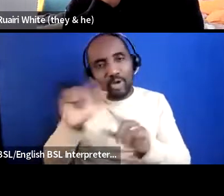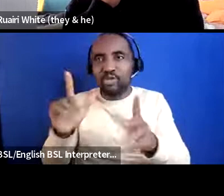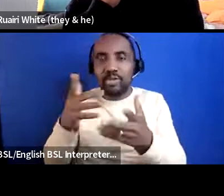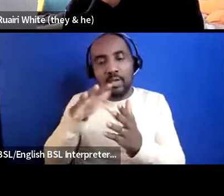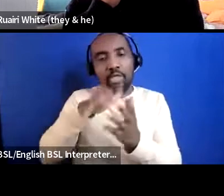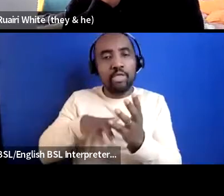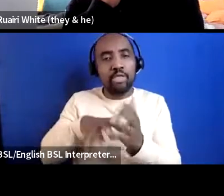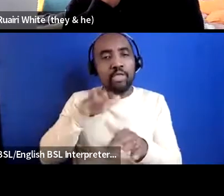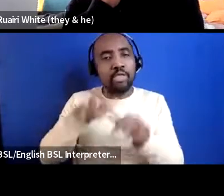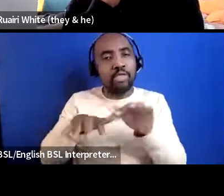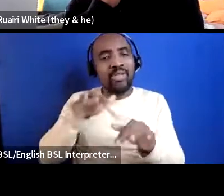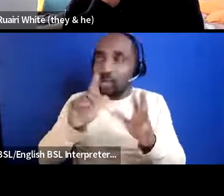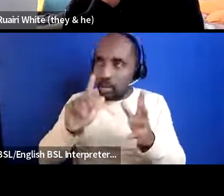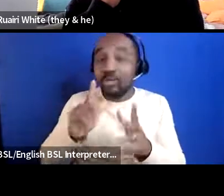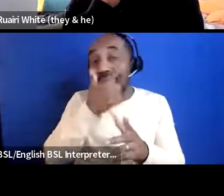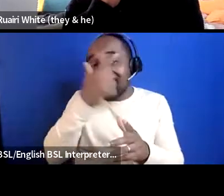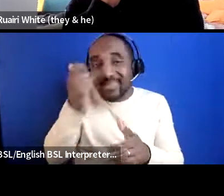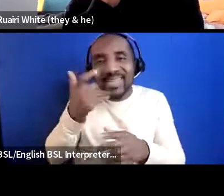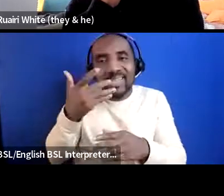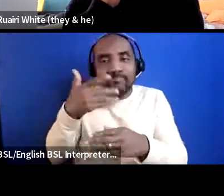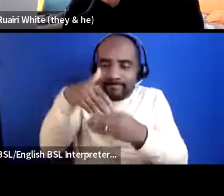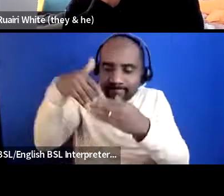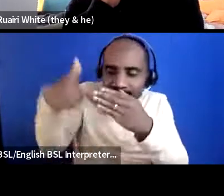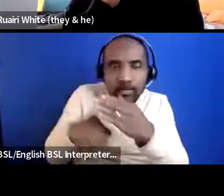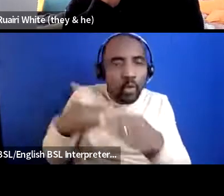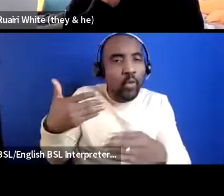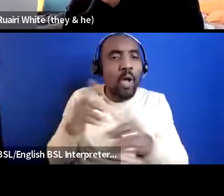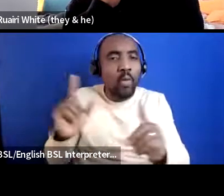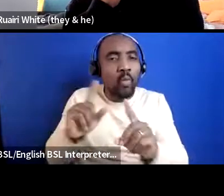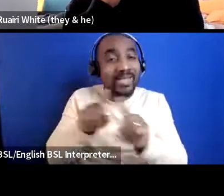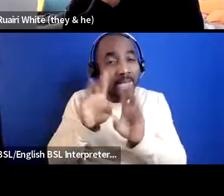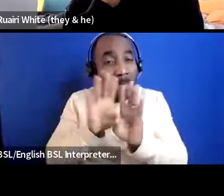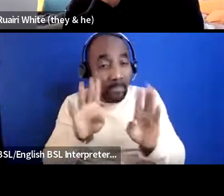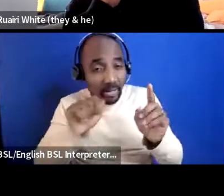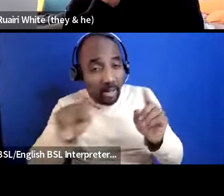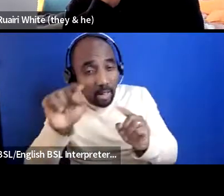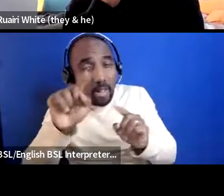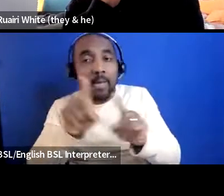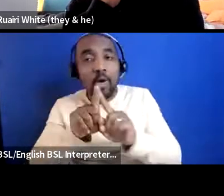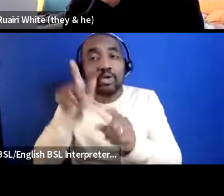think having on these panels people with not just lived experiences but say for example people from